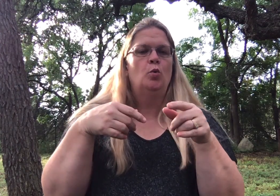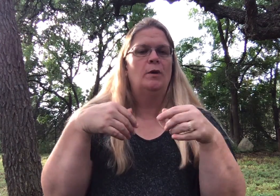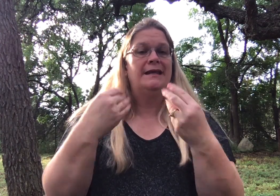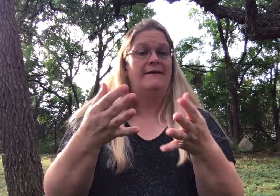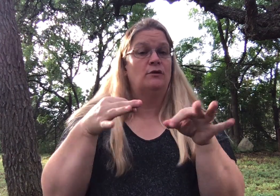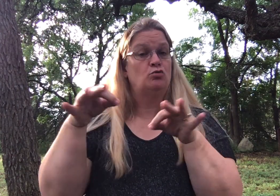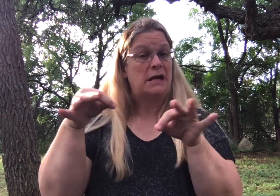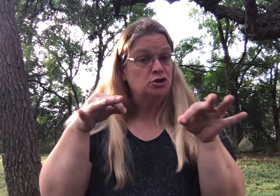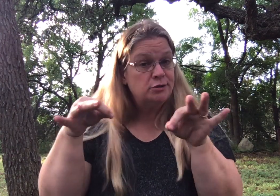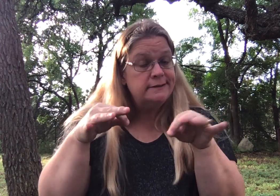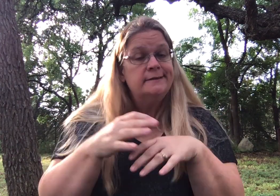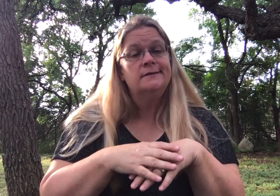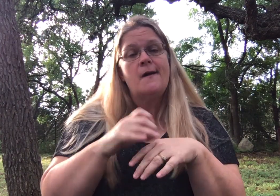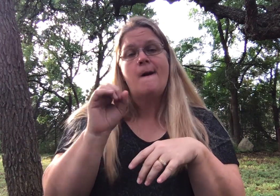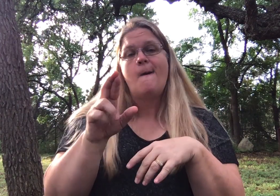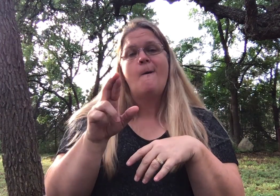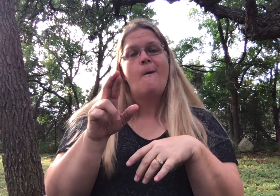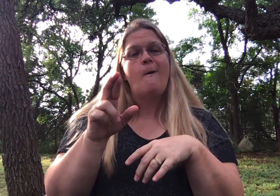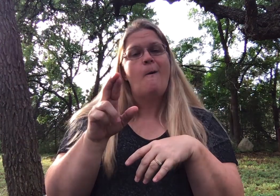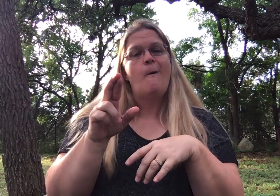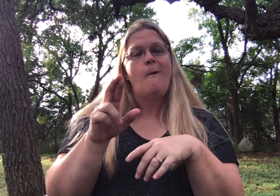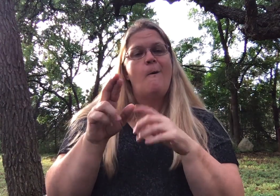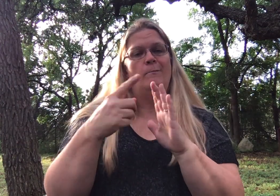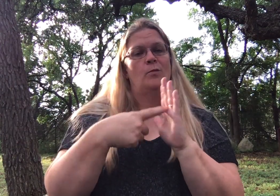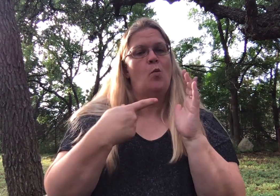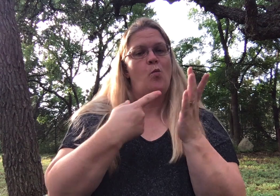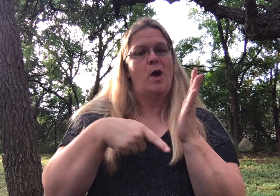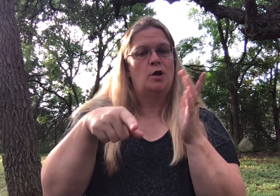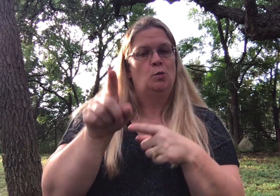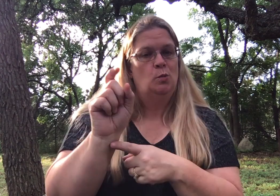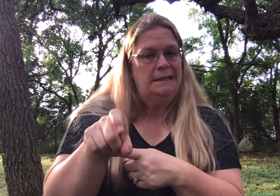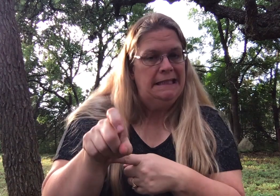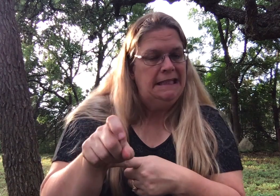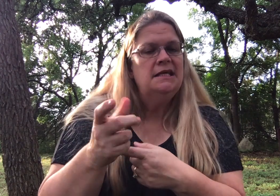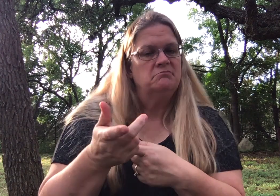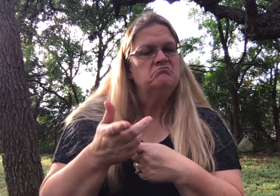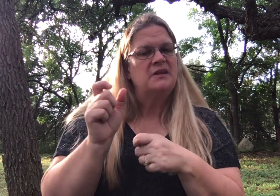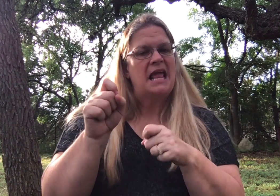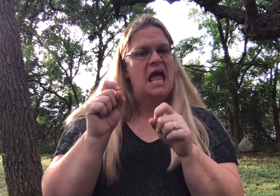to give instructions, or explain what you need.